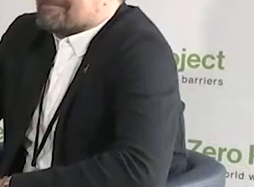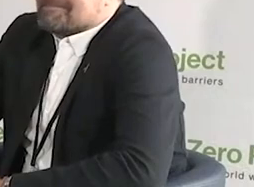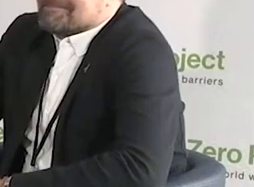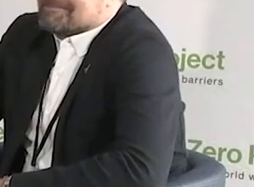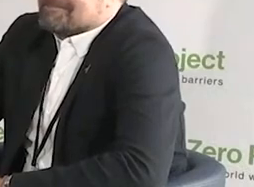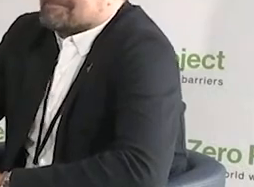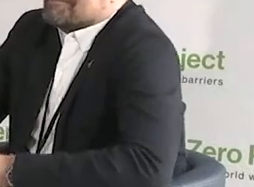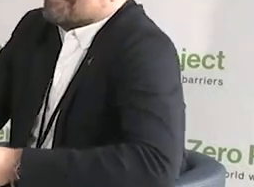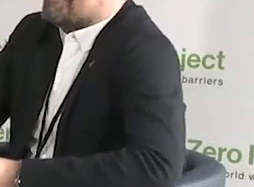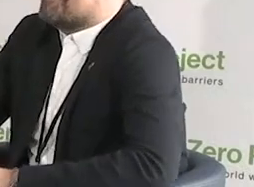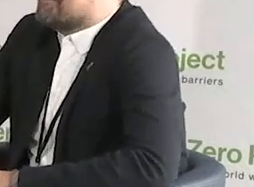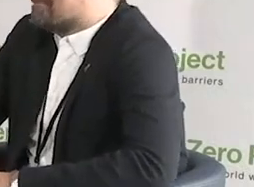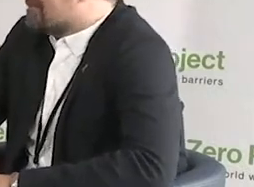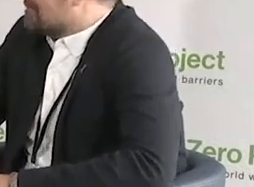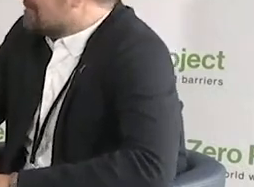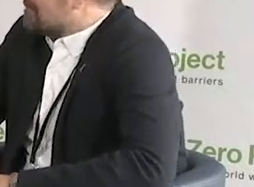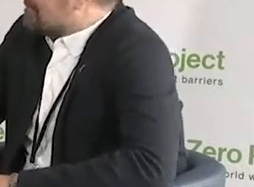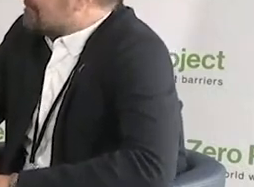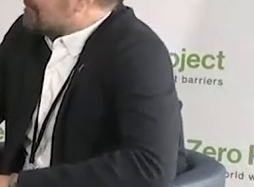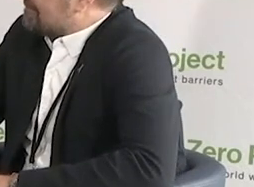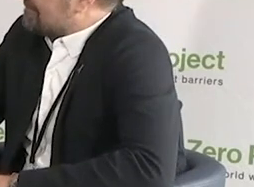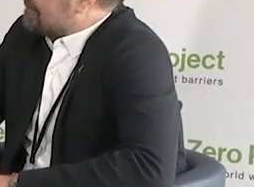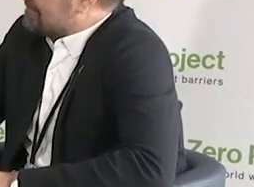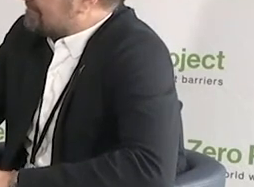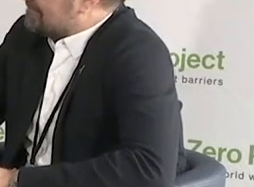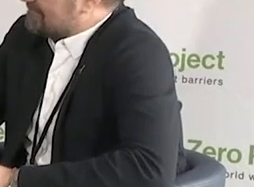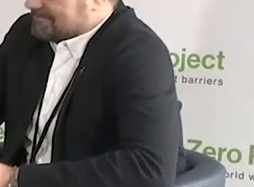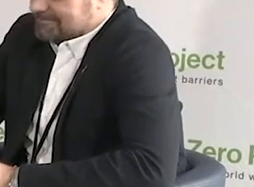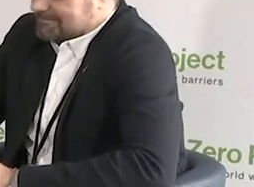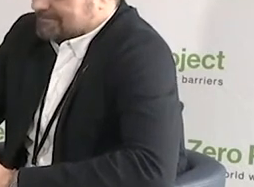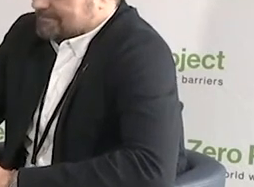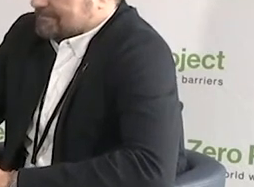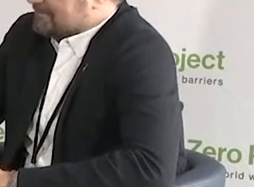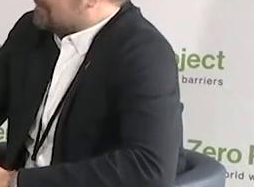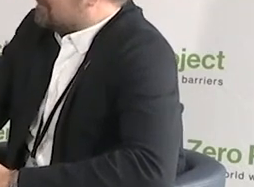Hello, everyone, welcome to another Fireside chat extraordinaire.